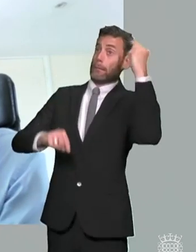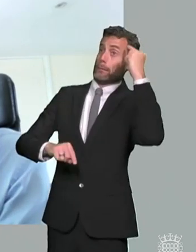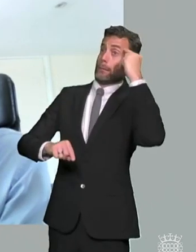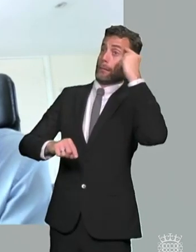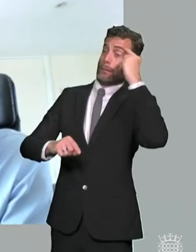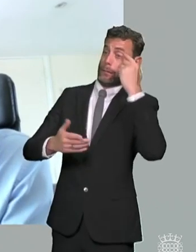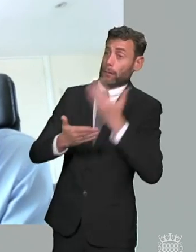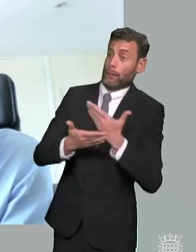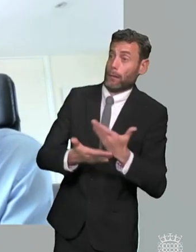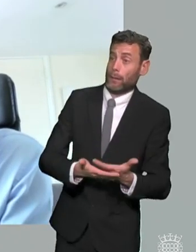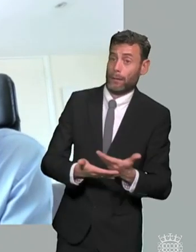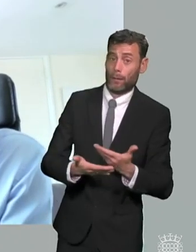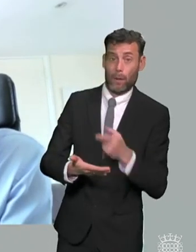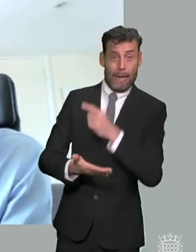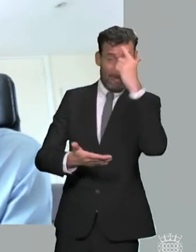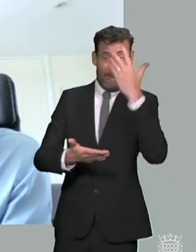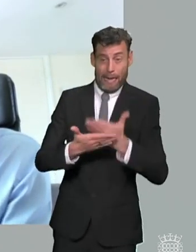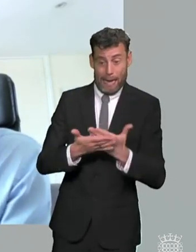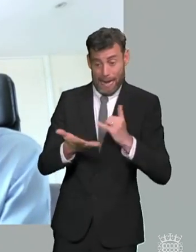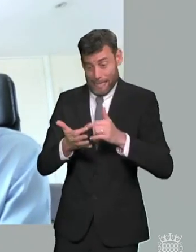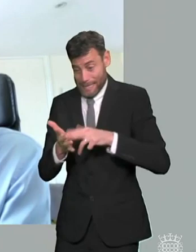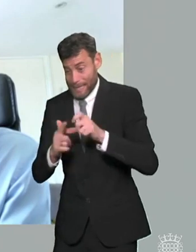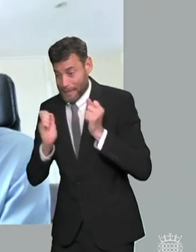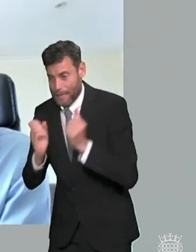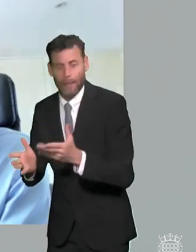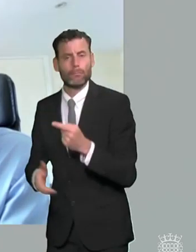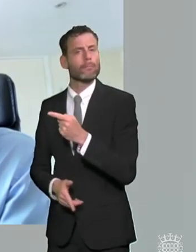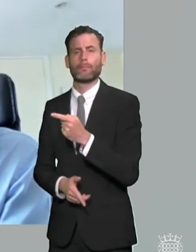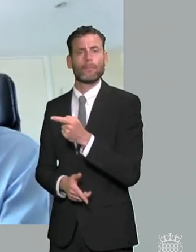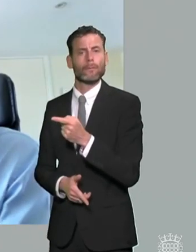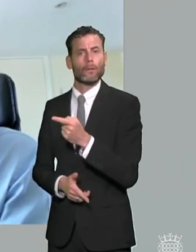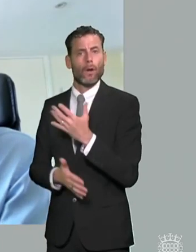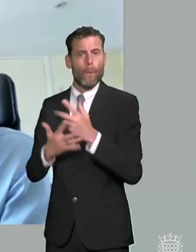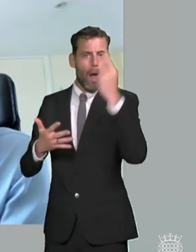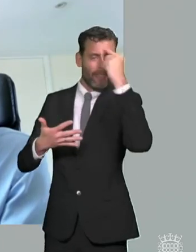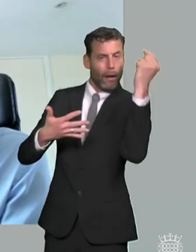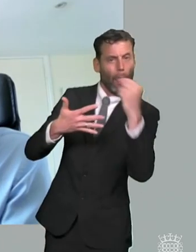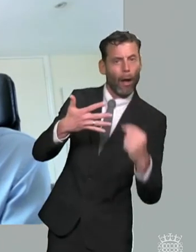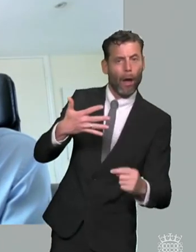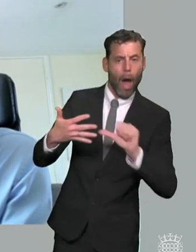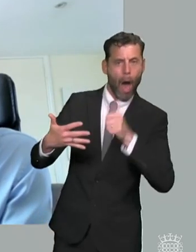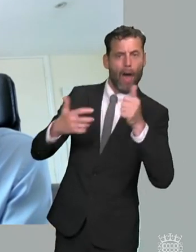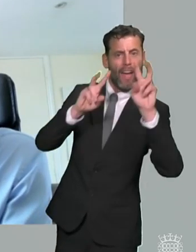that comes from the department for education and that sets the the their priorities scnd